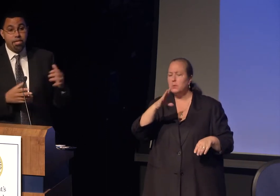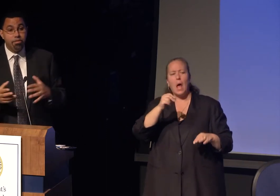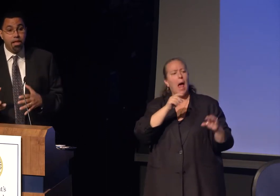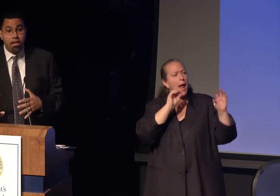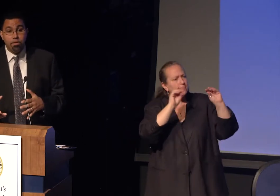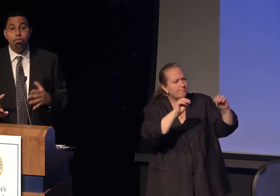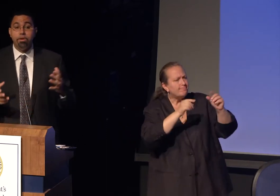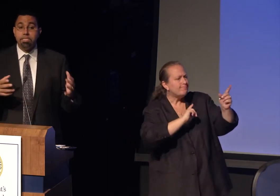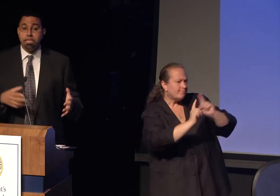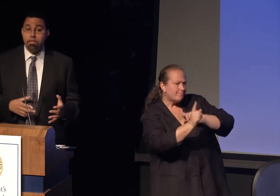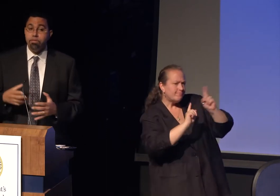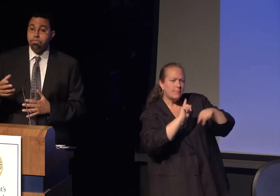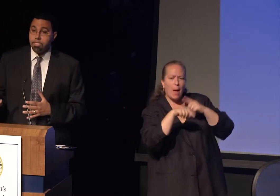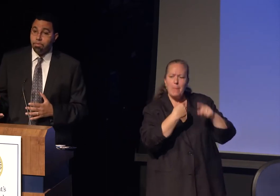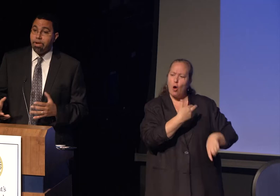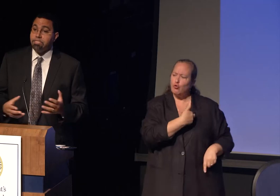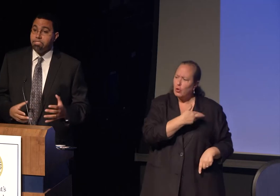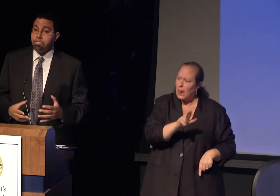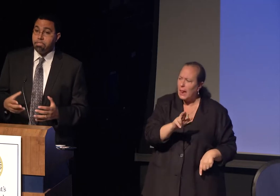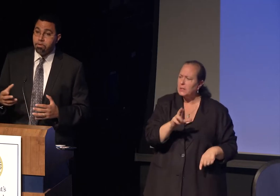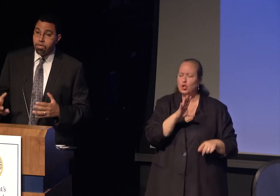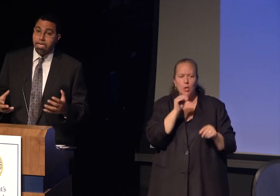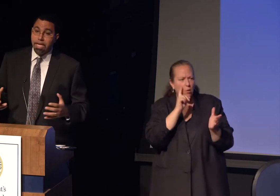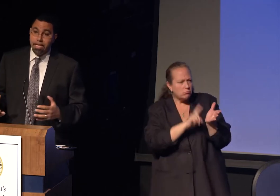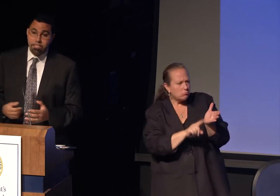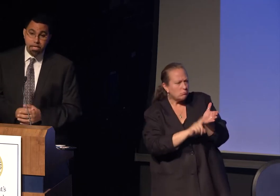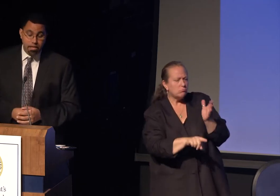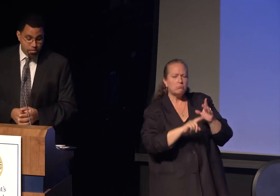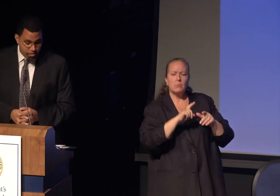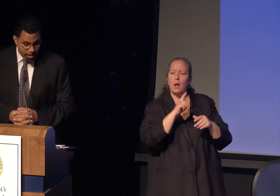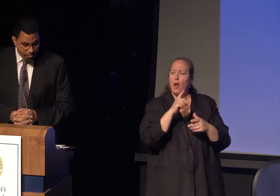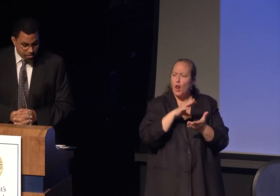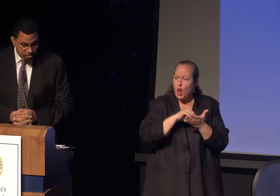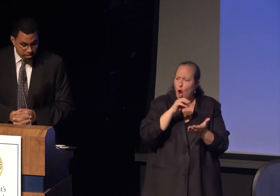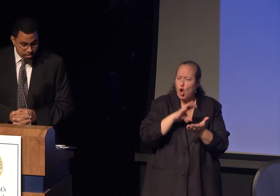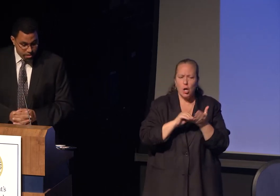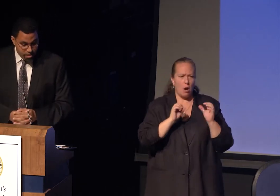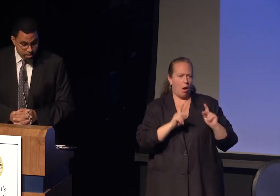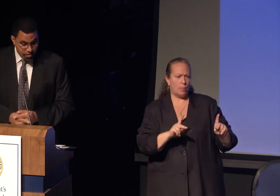in a year-long course that includes experiential learning opportunities.